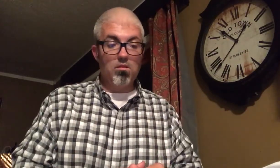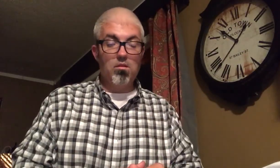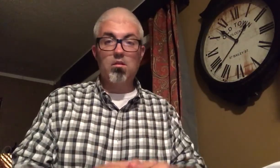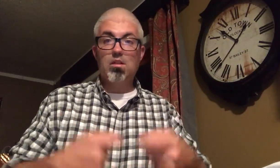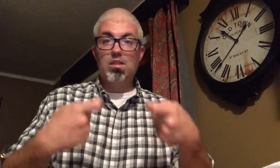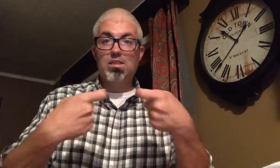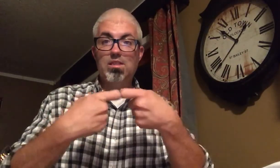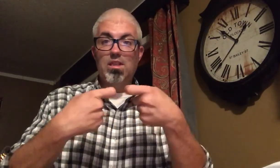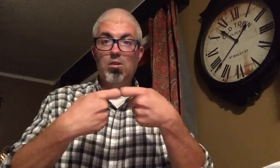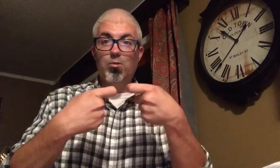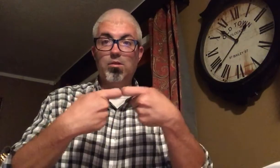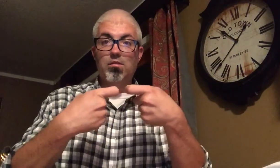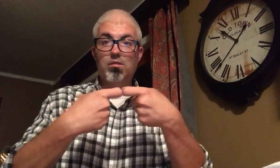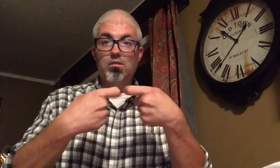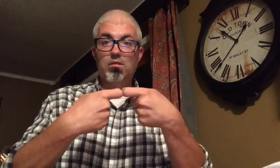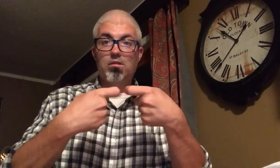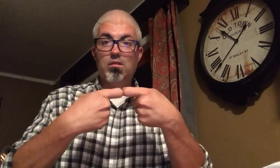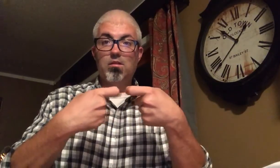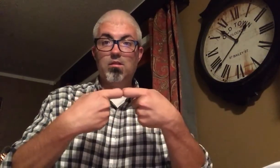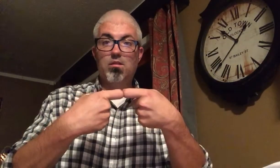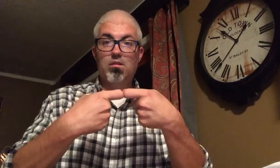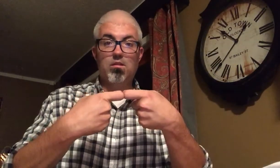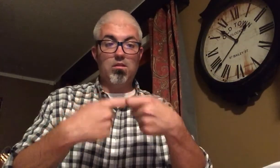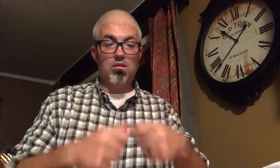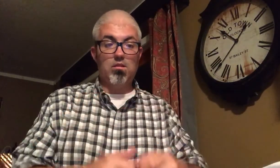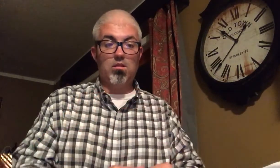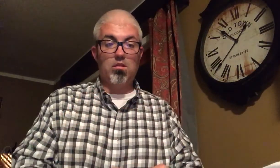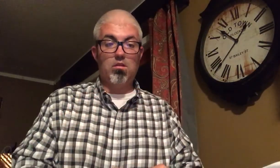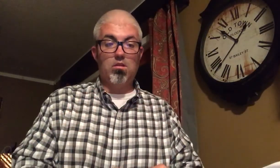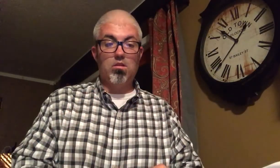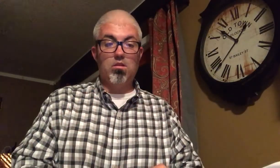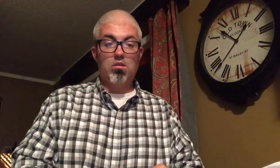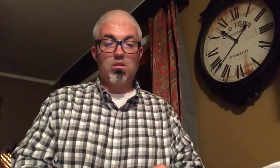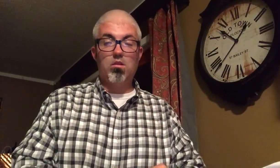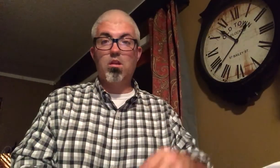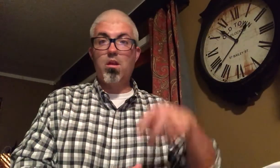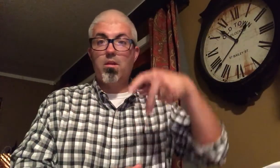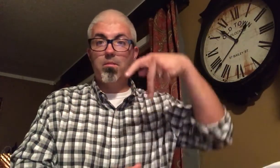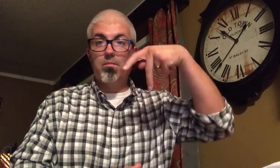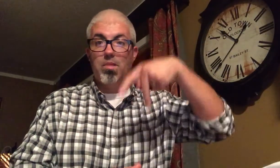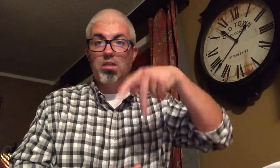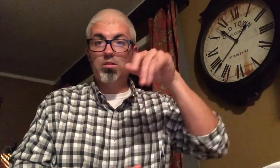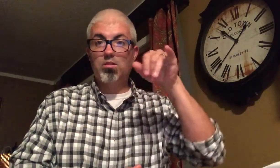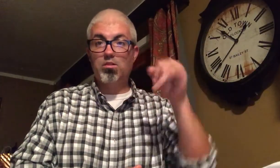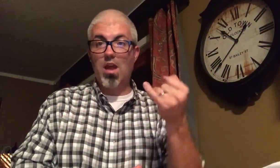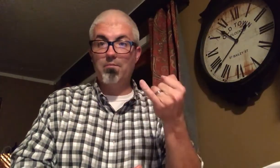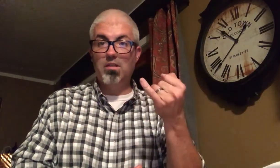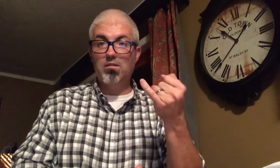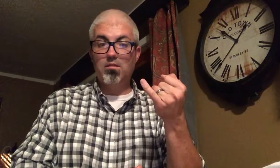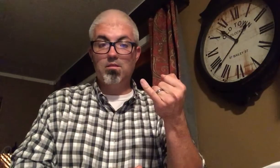SNEAKERS PAJAMAS ("PJ")